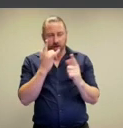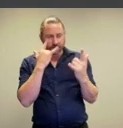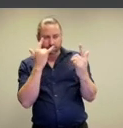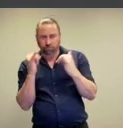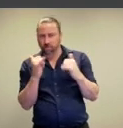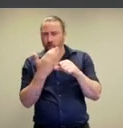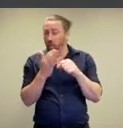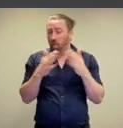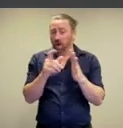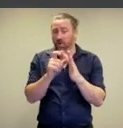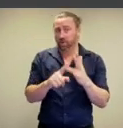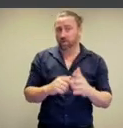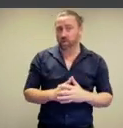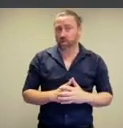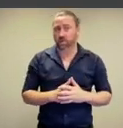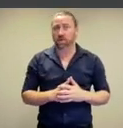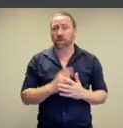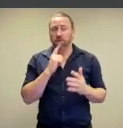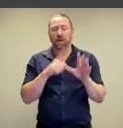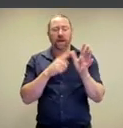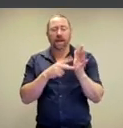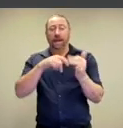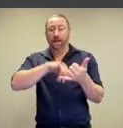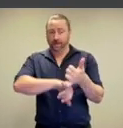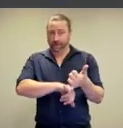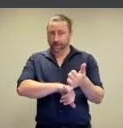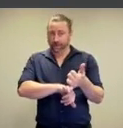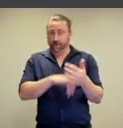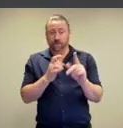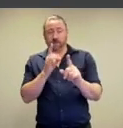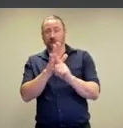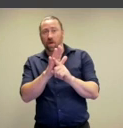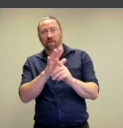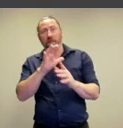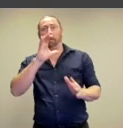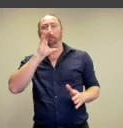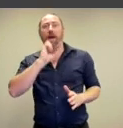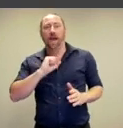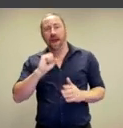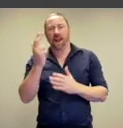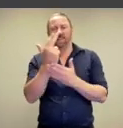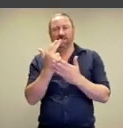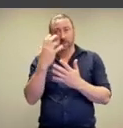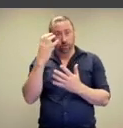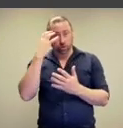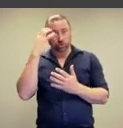things. So the convention that we have here is